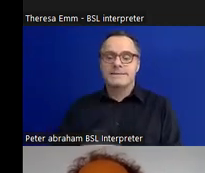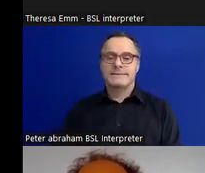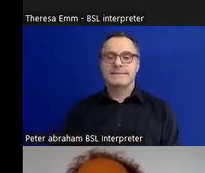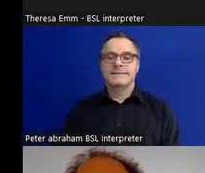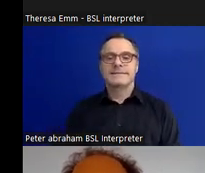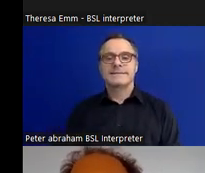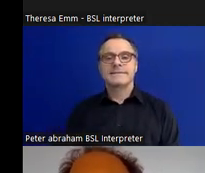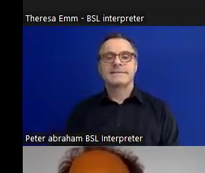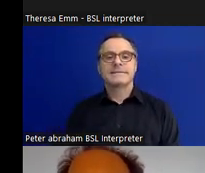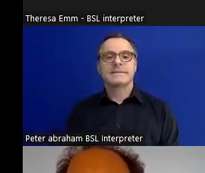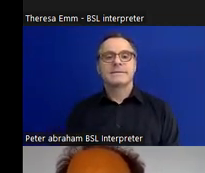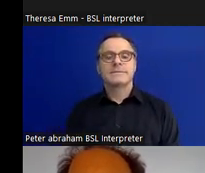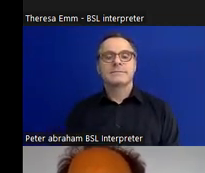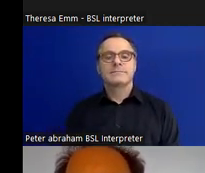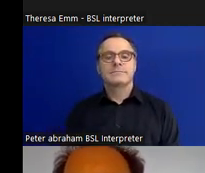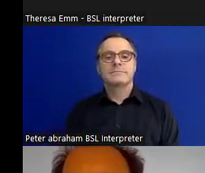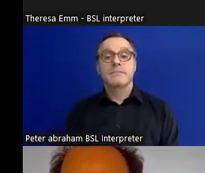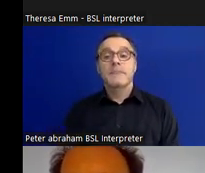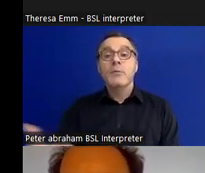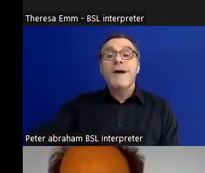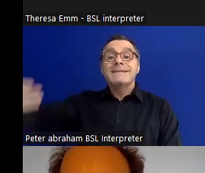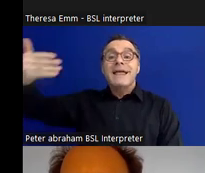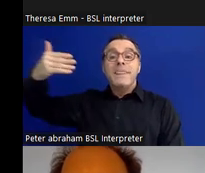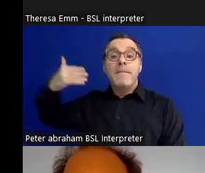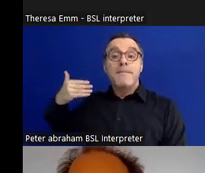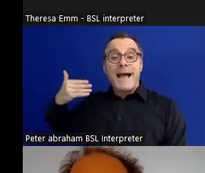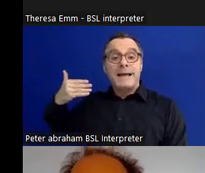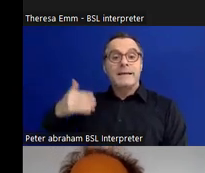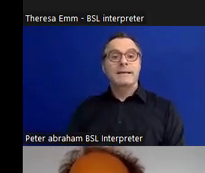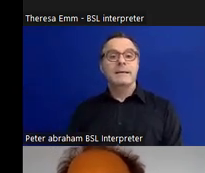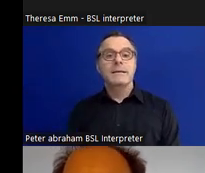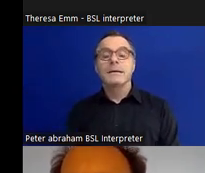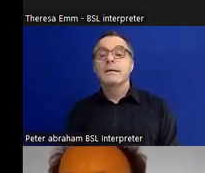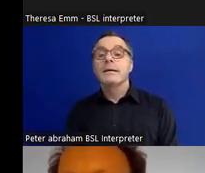Then behind these objects, right at the back, in what was our pink section which is 'To boldly go